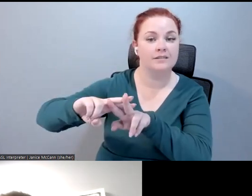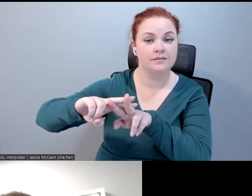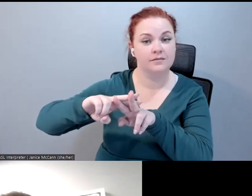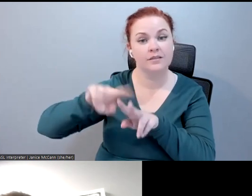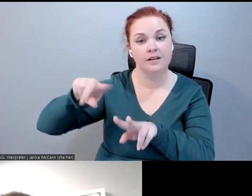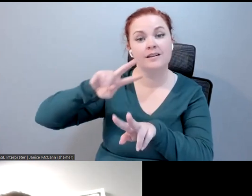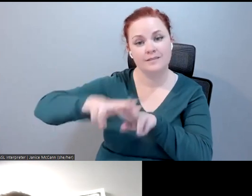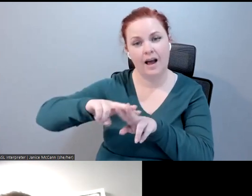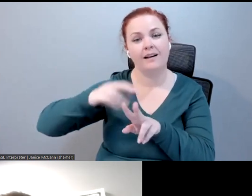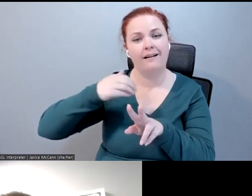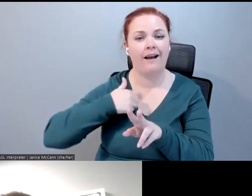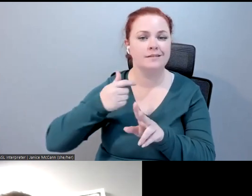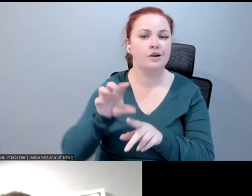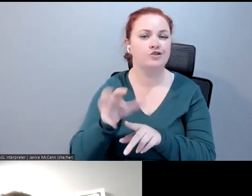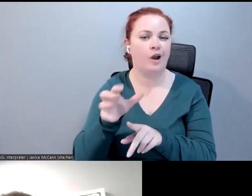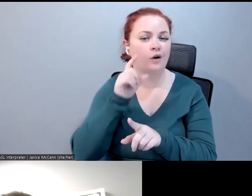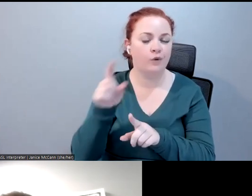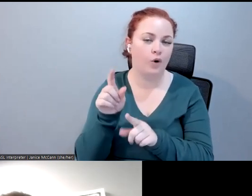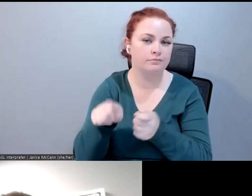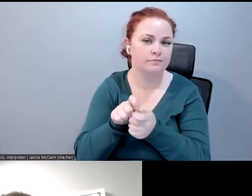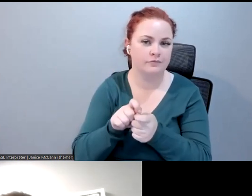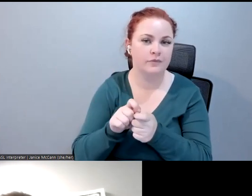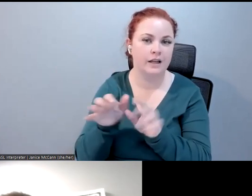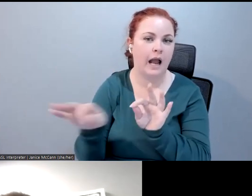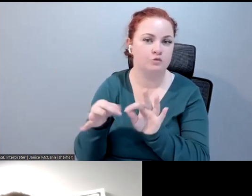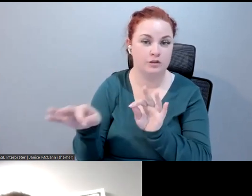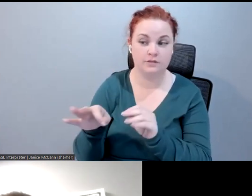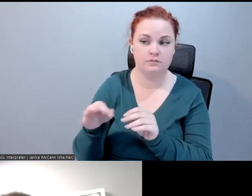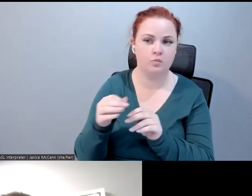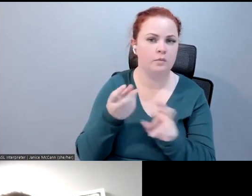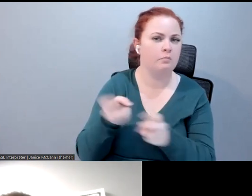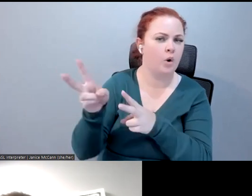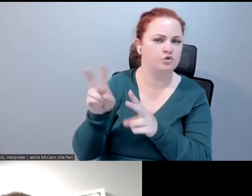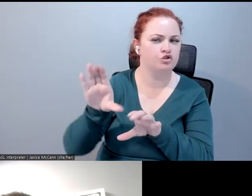will link to it in the chat here, and if folks want to